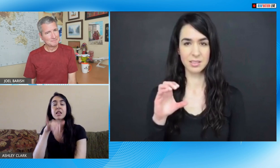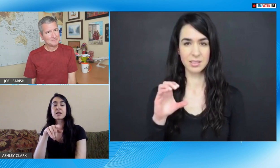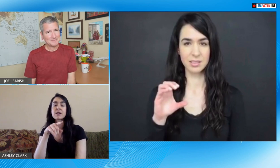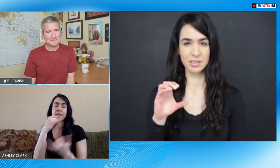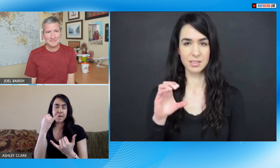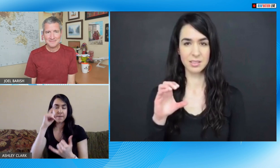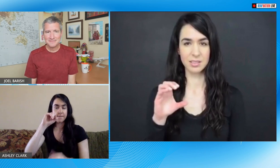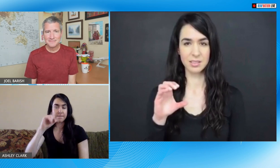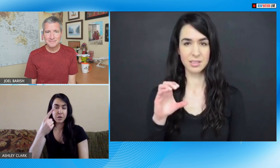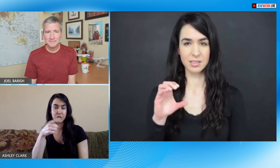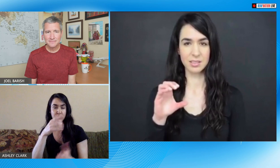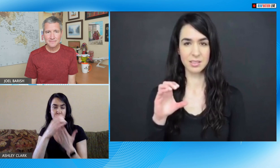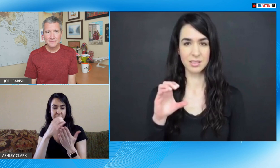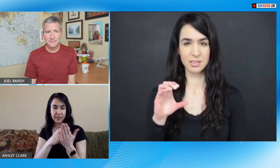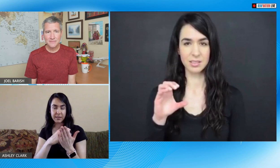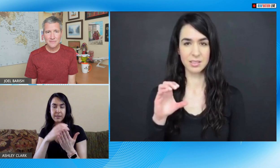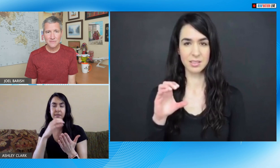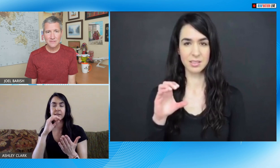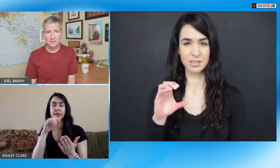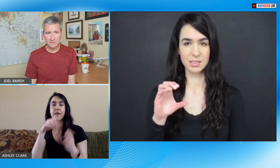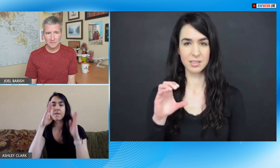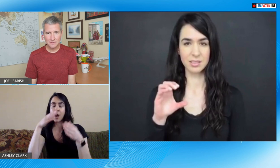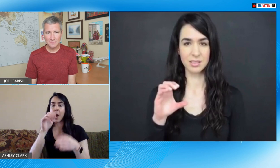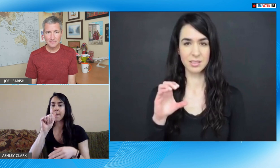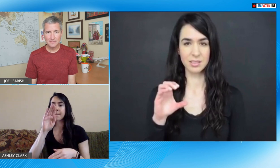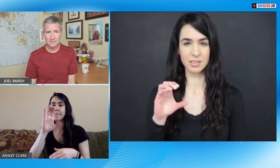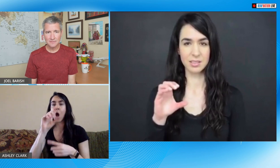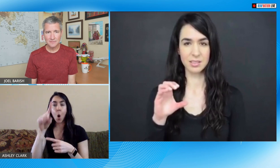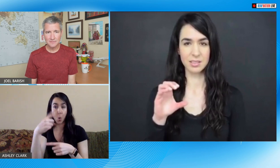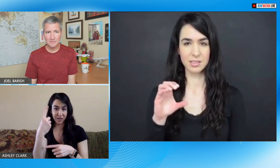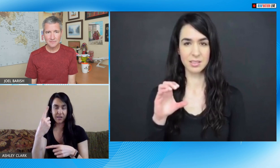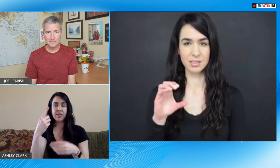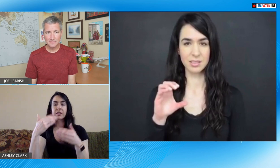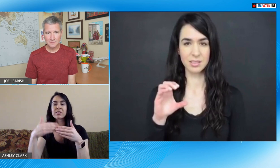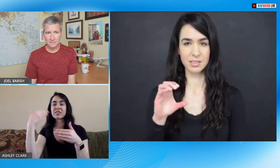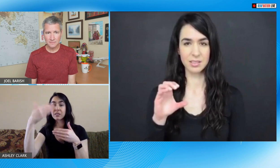mean right so in this first course I focused only